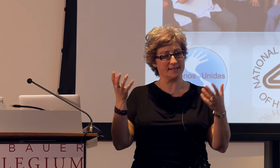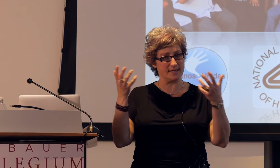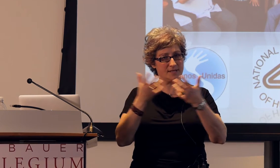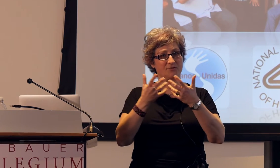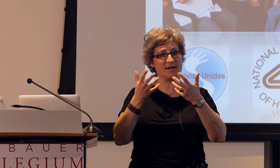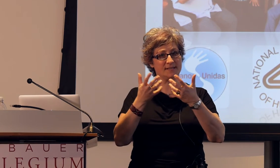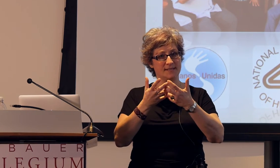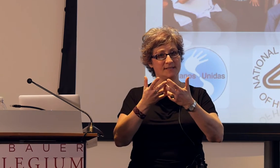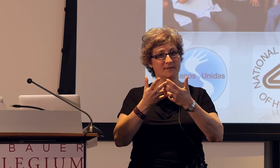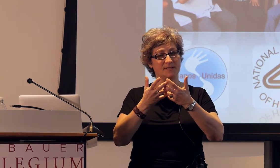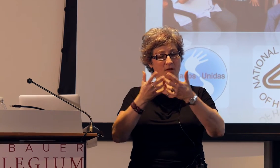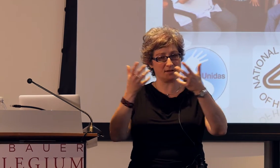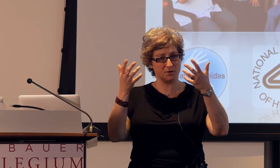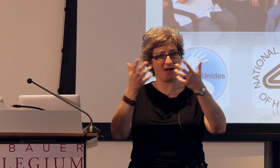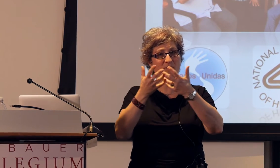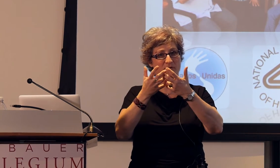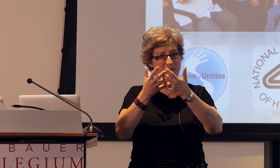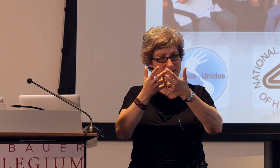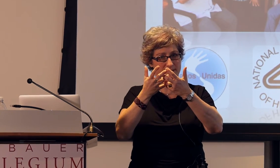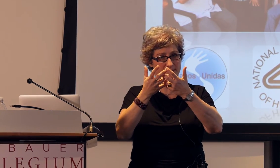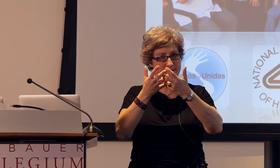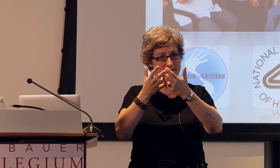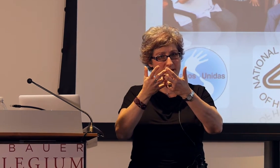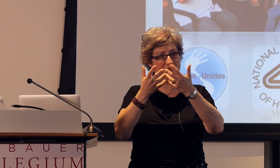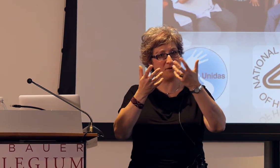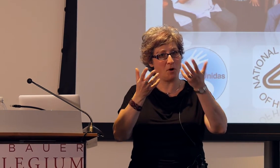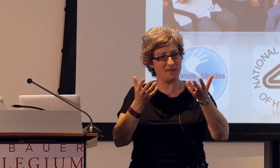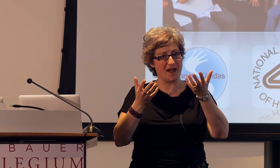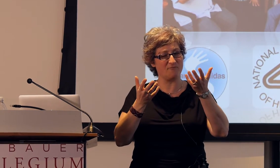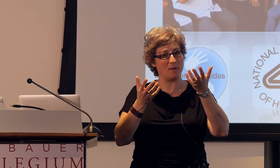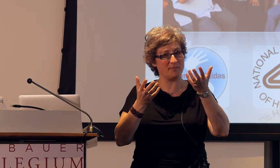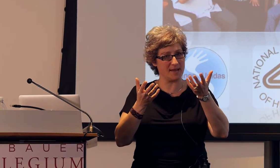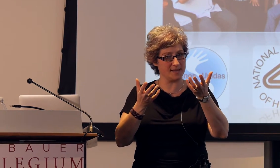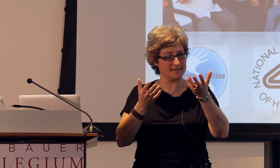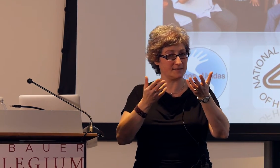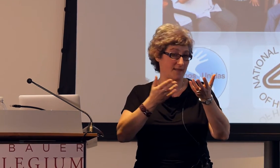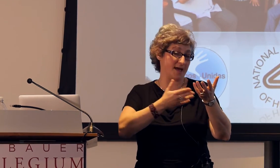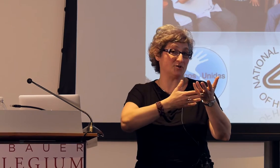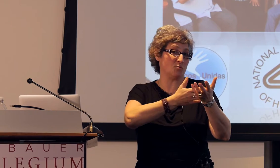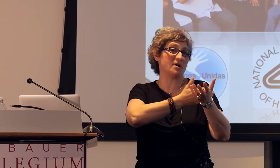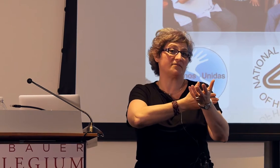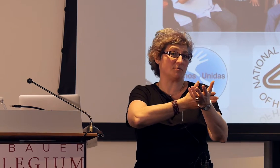it's an integrated system as long as you have both pieces. If you only have one piece, as you would if you were